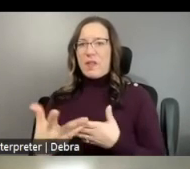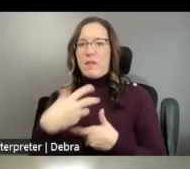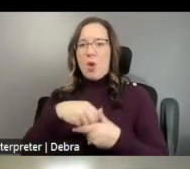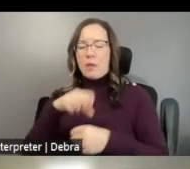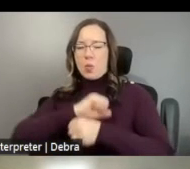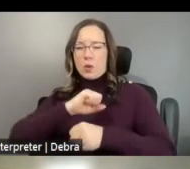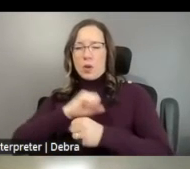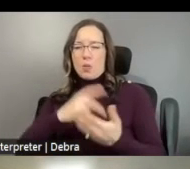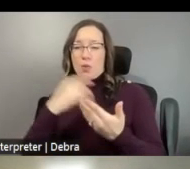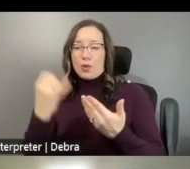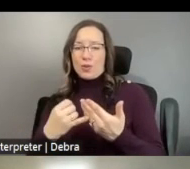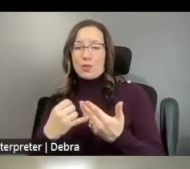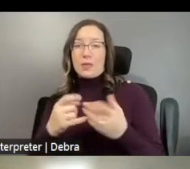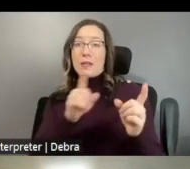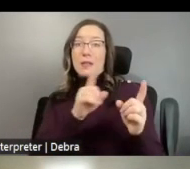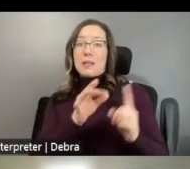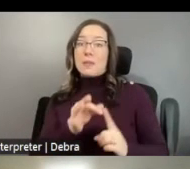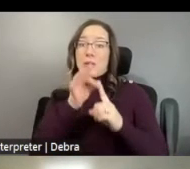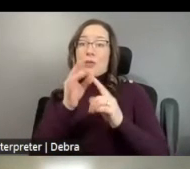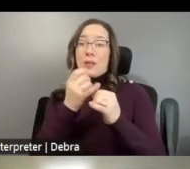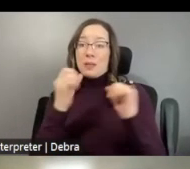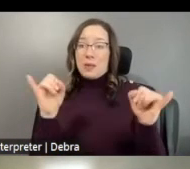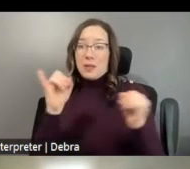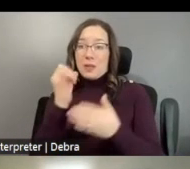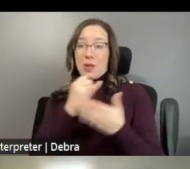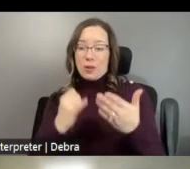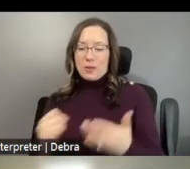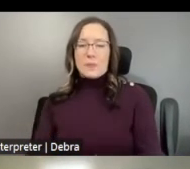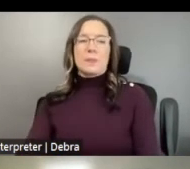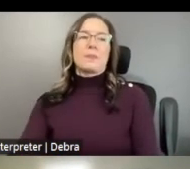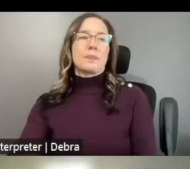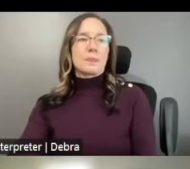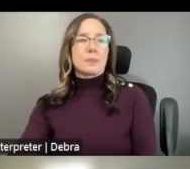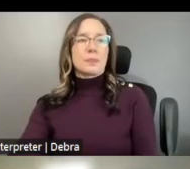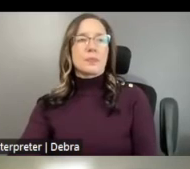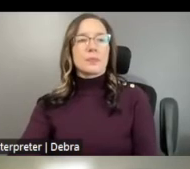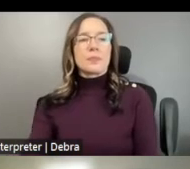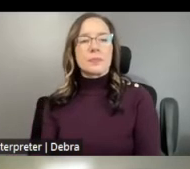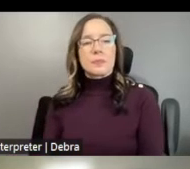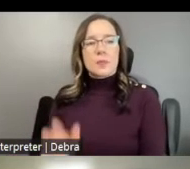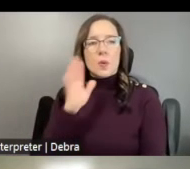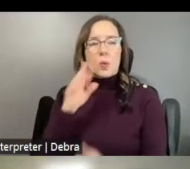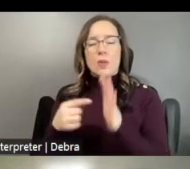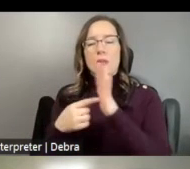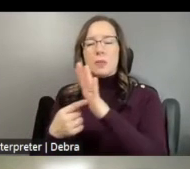TO INDEPENDENT DANCE ARTISTS. COMPETITIVE DANCE PROJECTS WILL DEMONSTRATE MUTUALLY BENEFICIAL